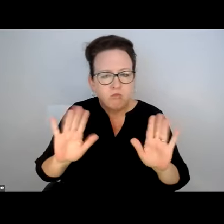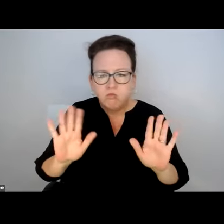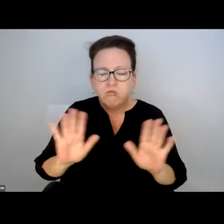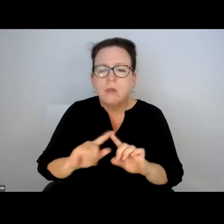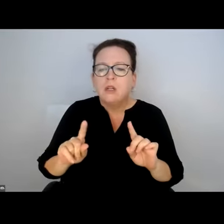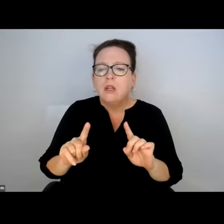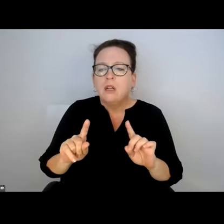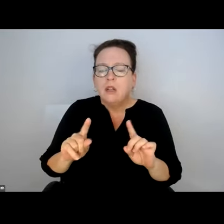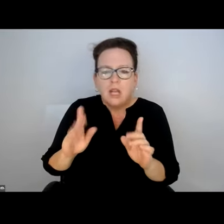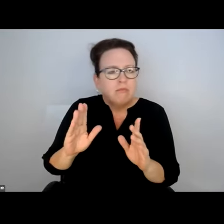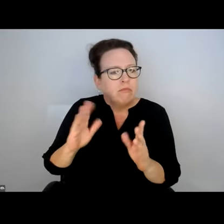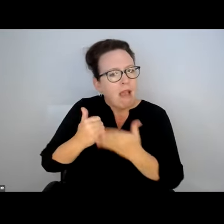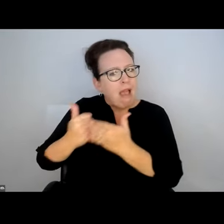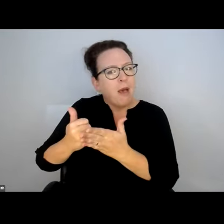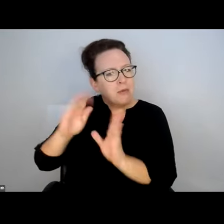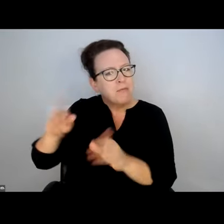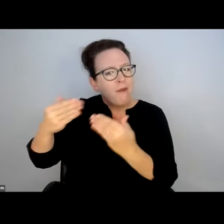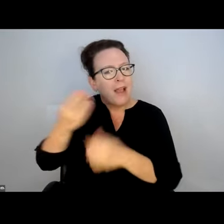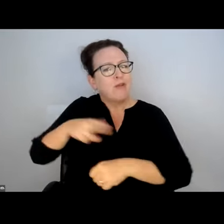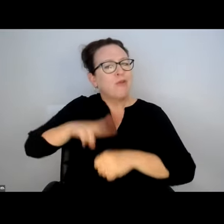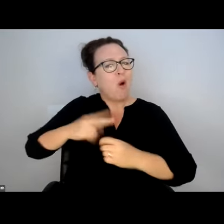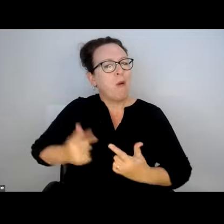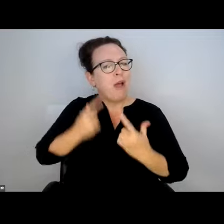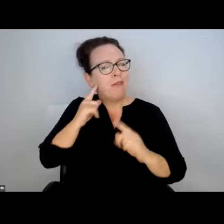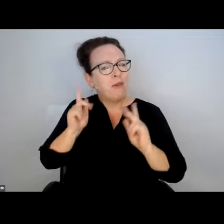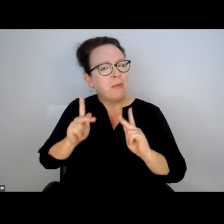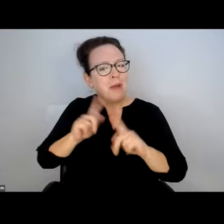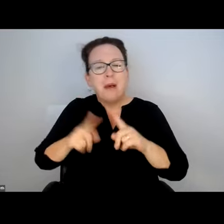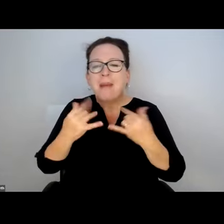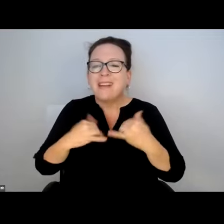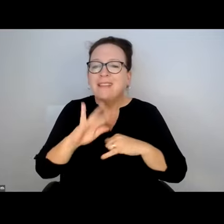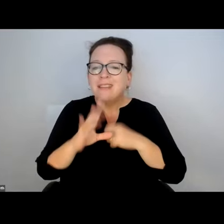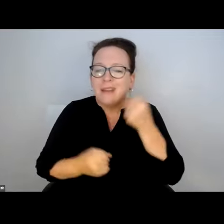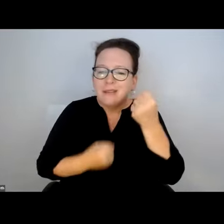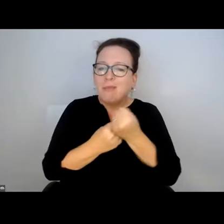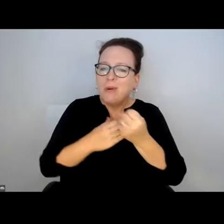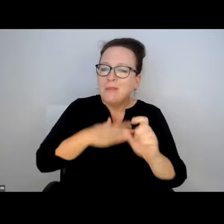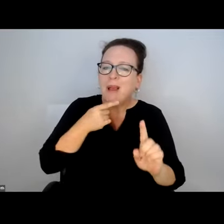THAT'S FINE IT HAPPENS. I'M NOT COMPLAINING ABOUT IT.